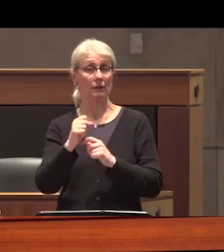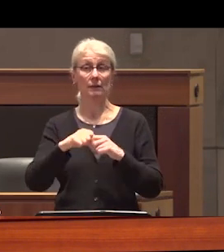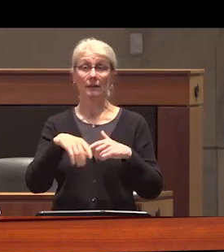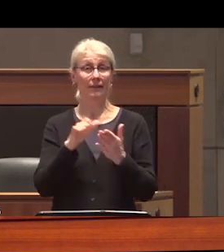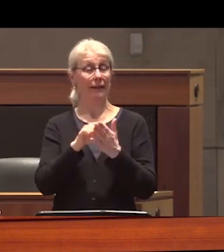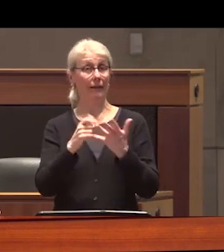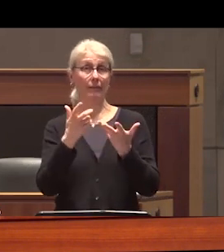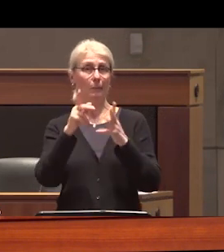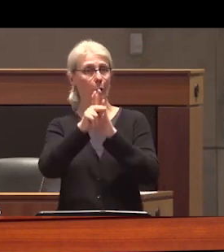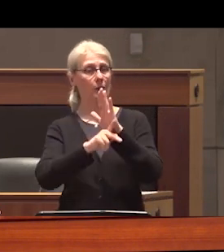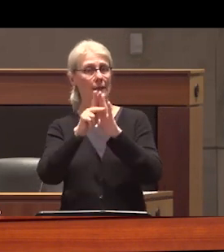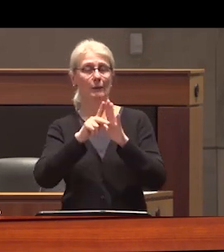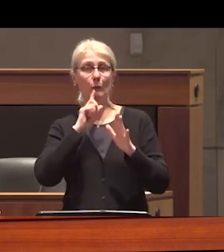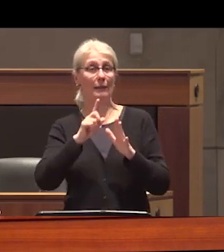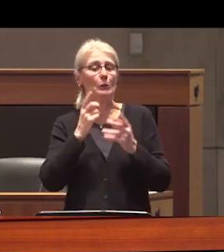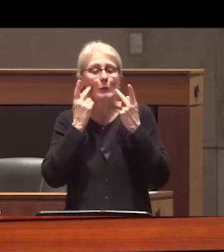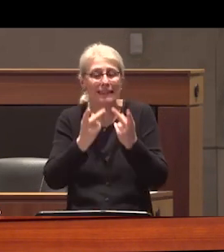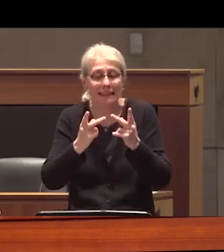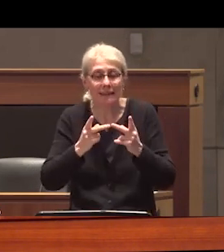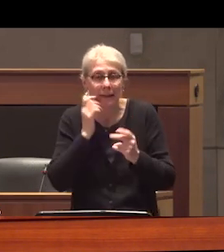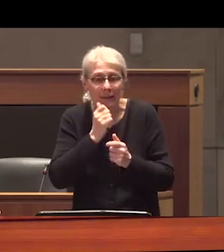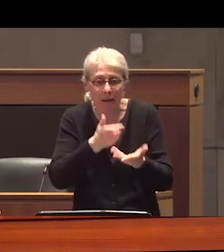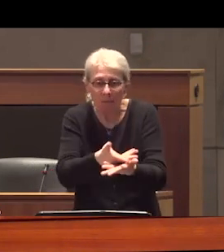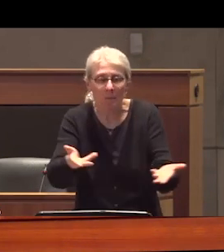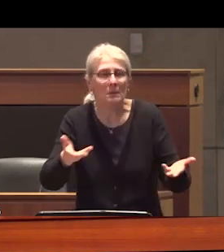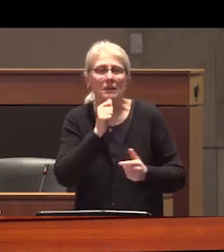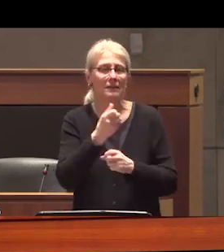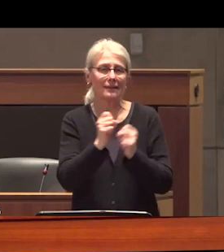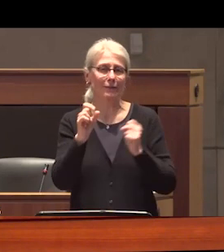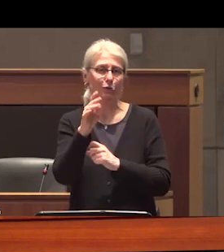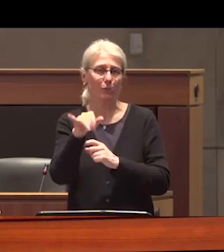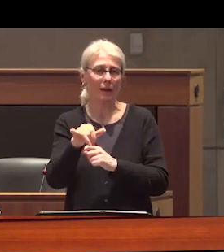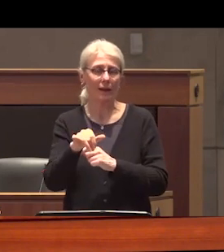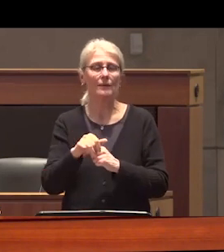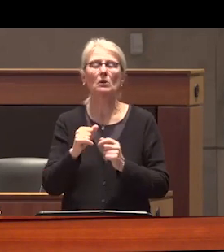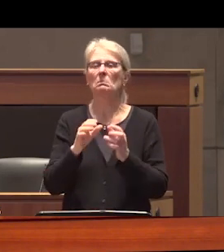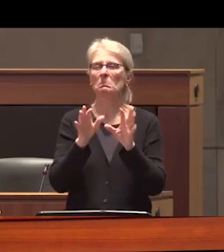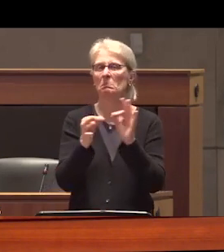disproportionate to what it is functionally achieving so to address just a bit of it like